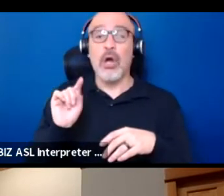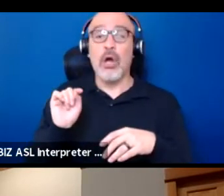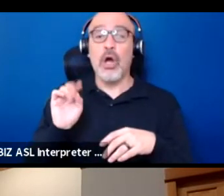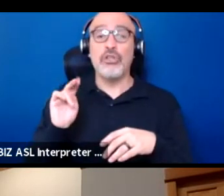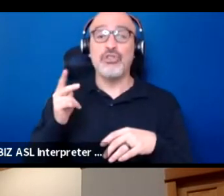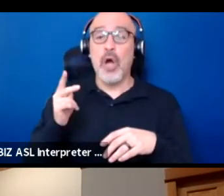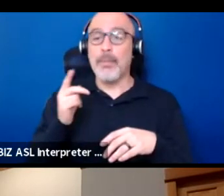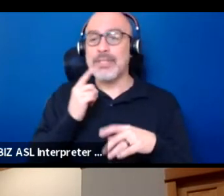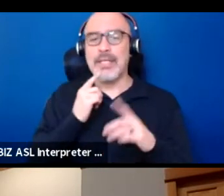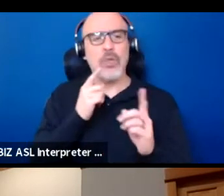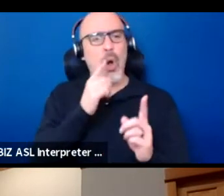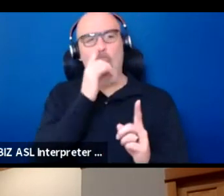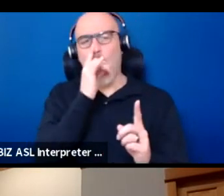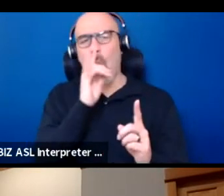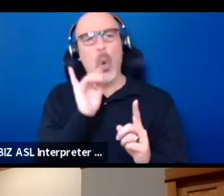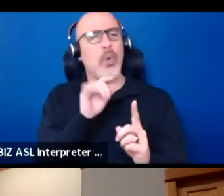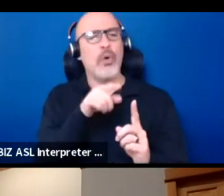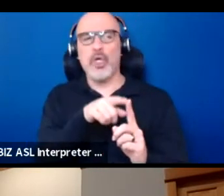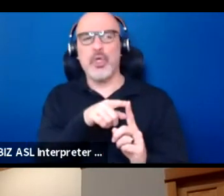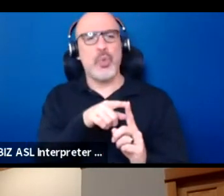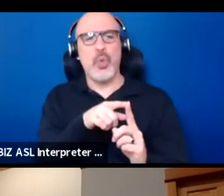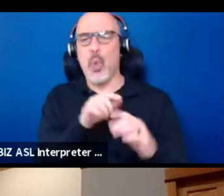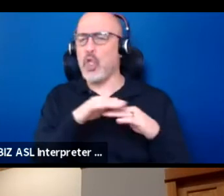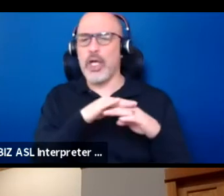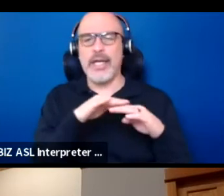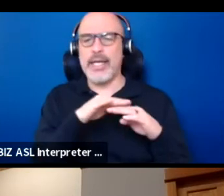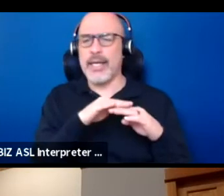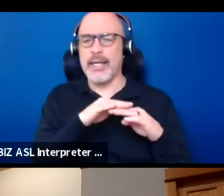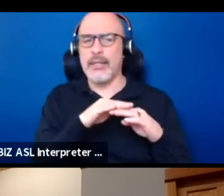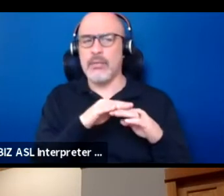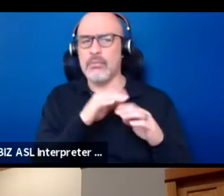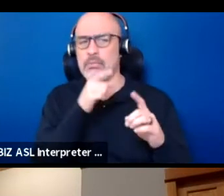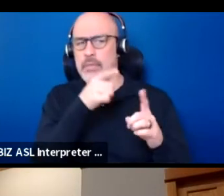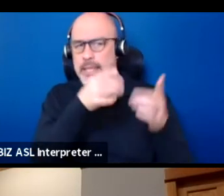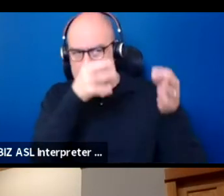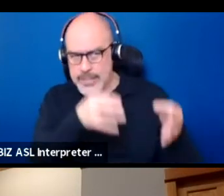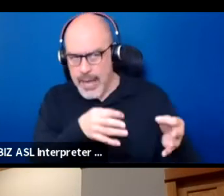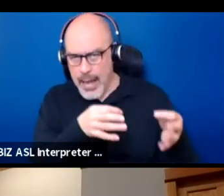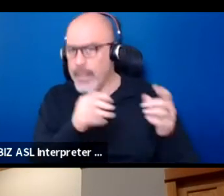So he gets to define that or do tribal people get to define that?